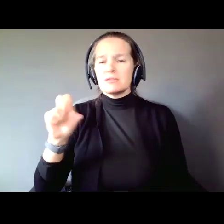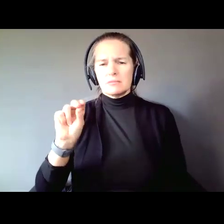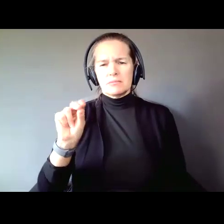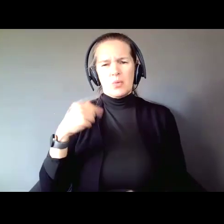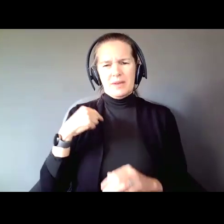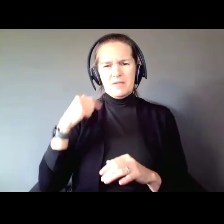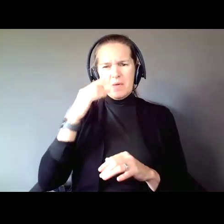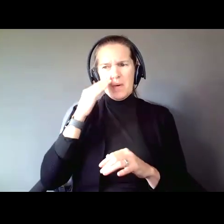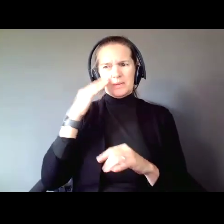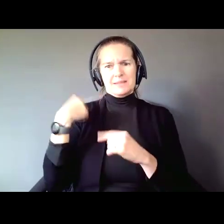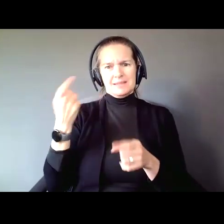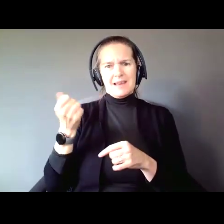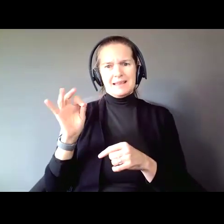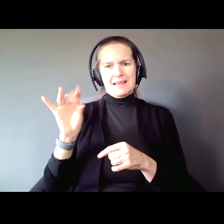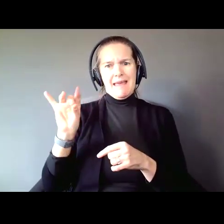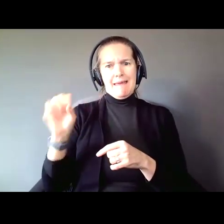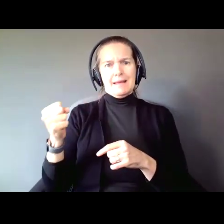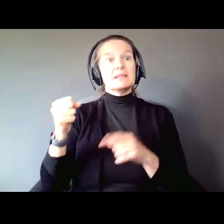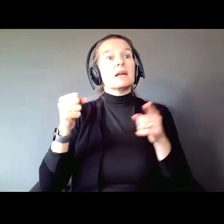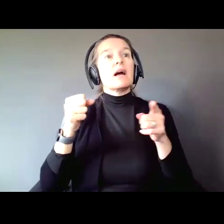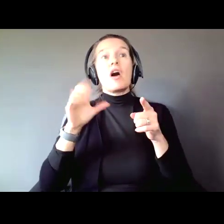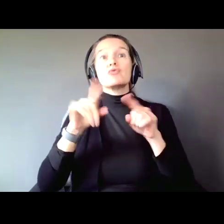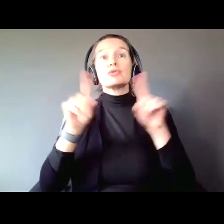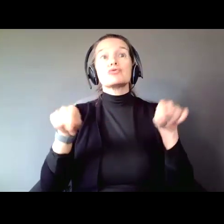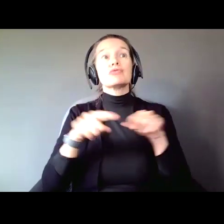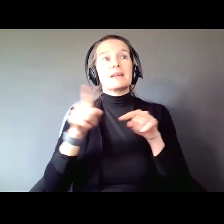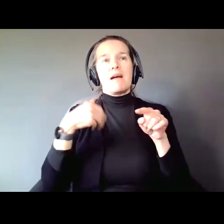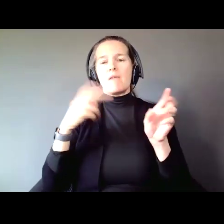is a quote from Congress. Congress did their first investigation into